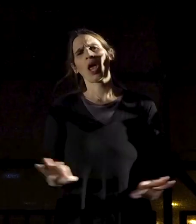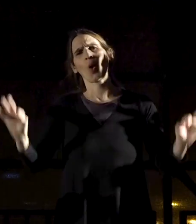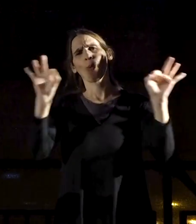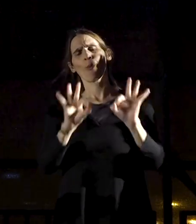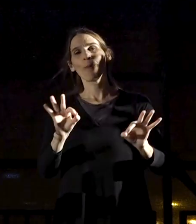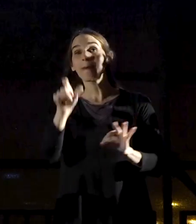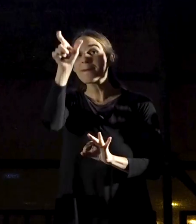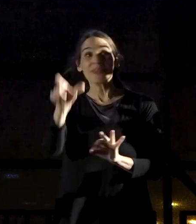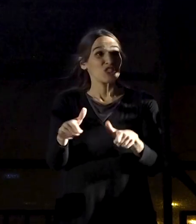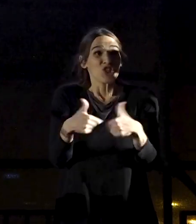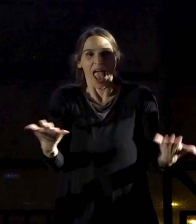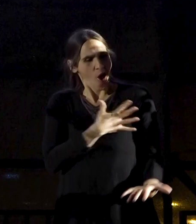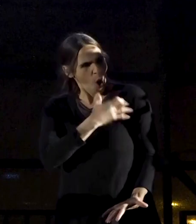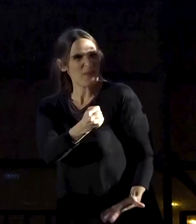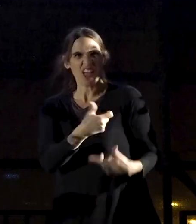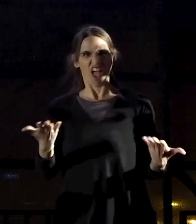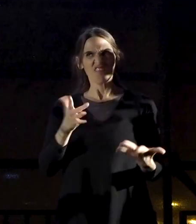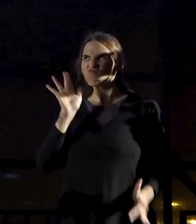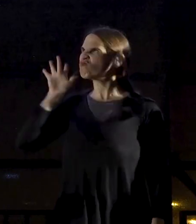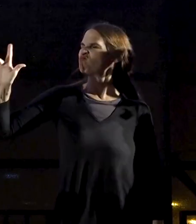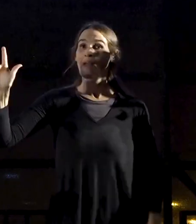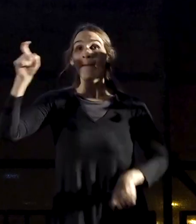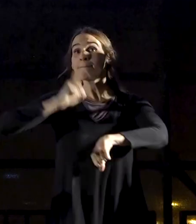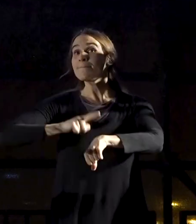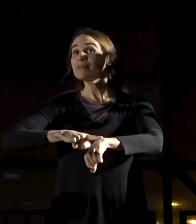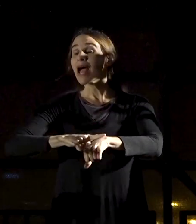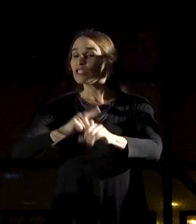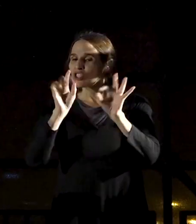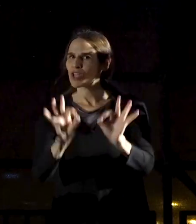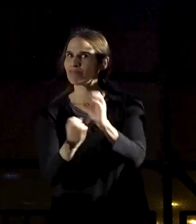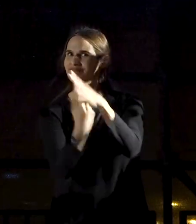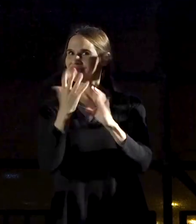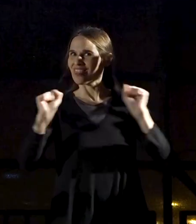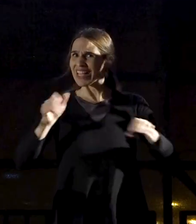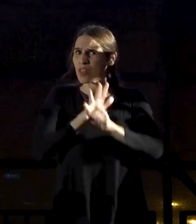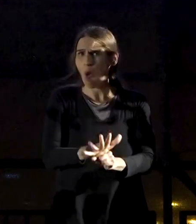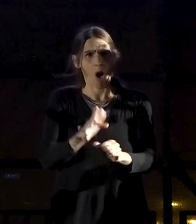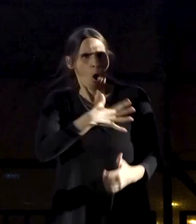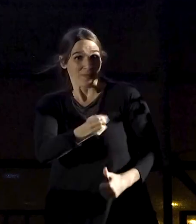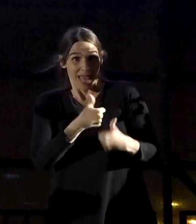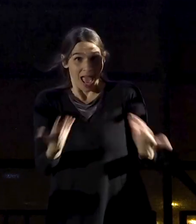Those who do not have enough courage to resist while a dictatorship is being established, have much less courage